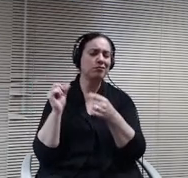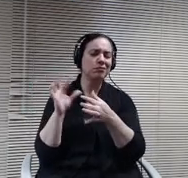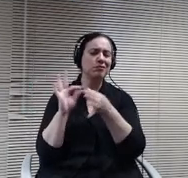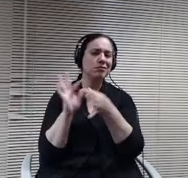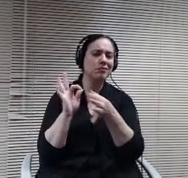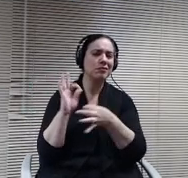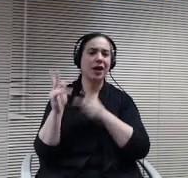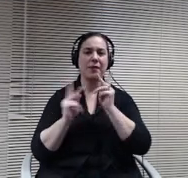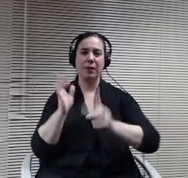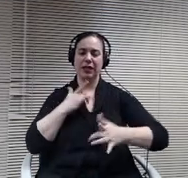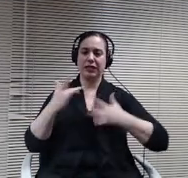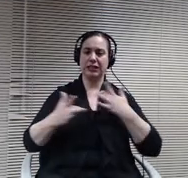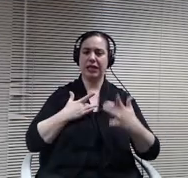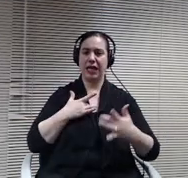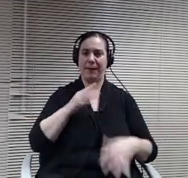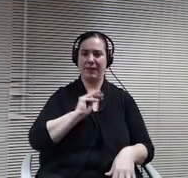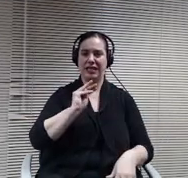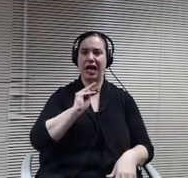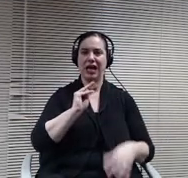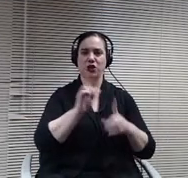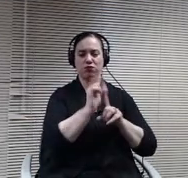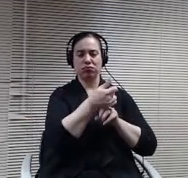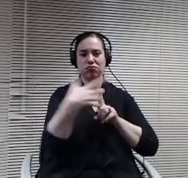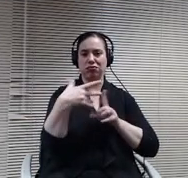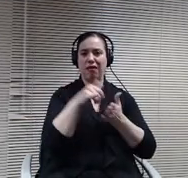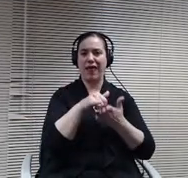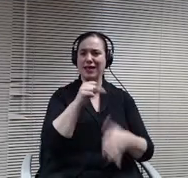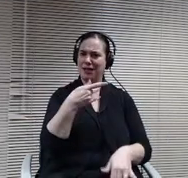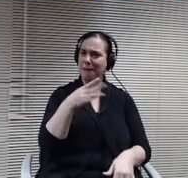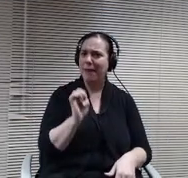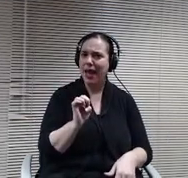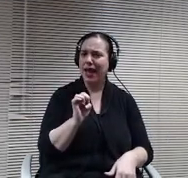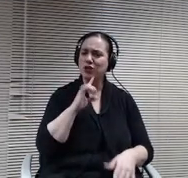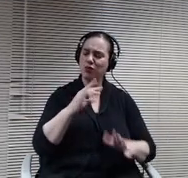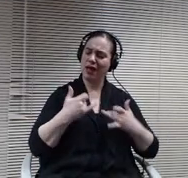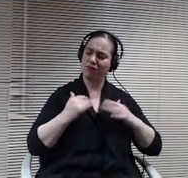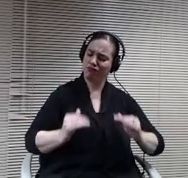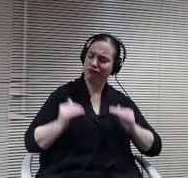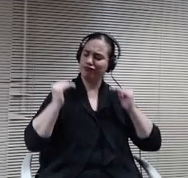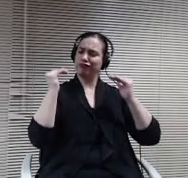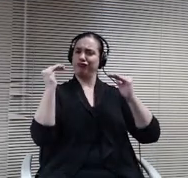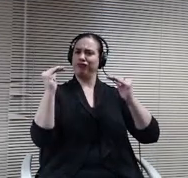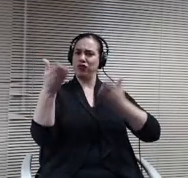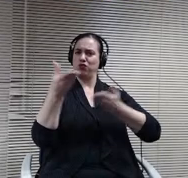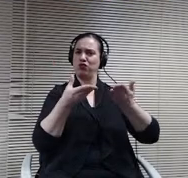this space and take our level of excellence to service these young adults. And I've also heard concerns about people.